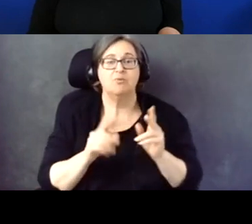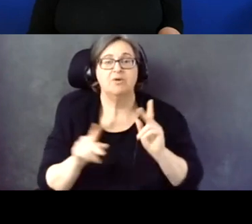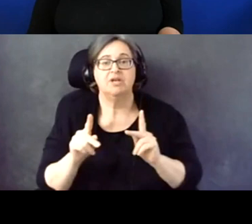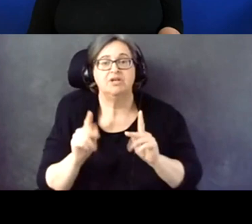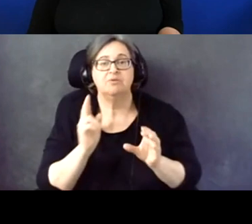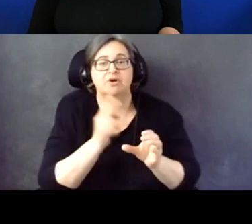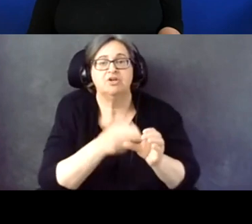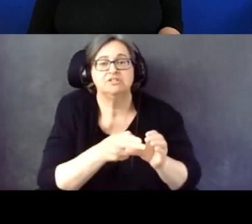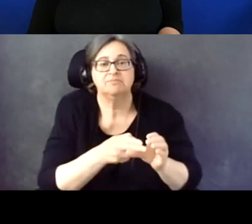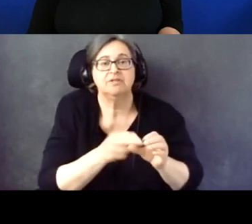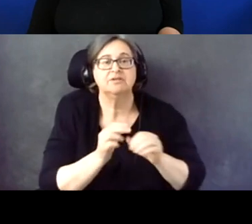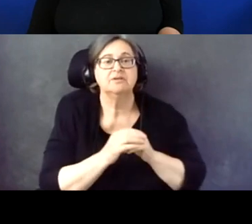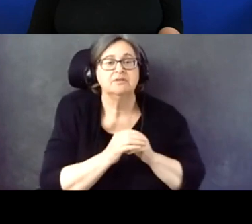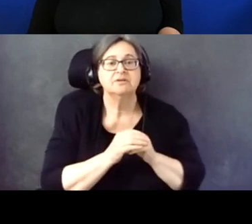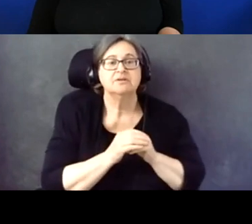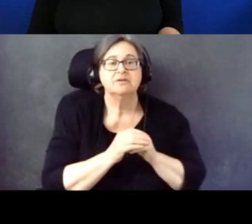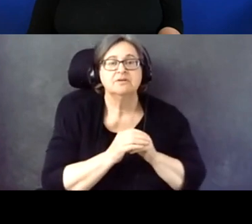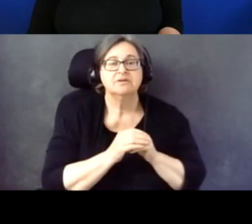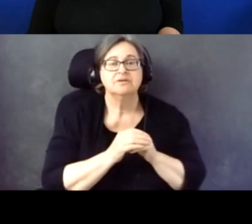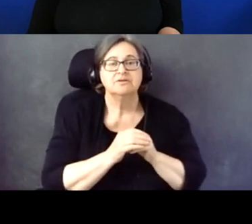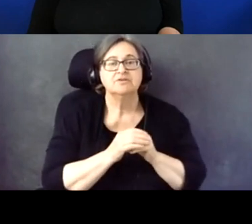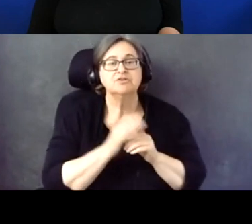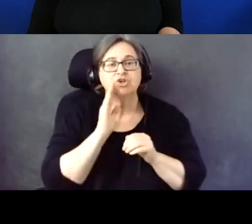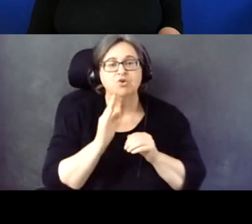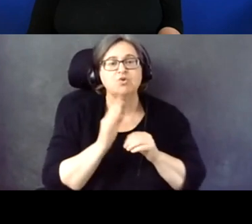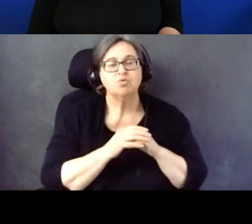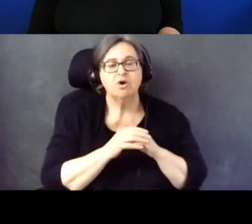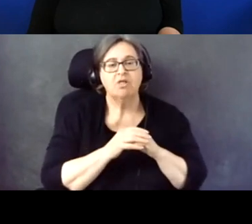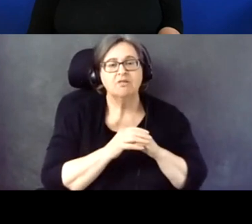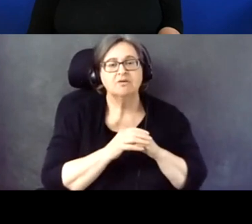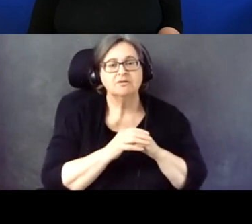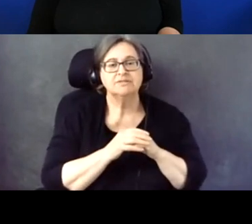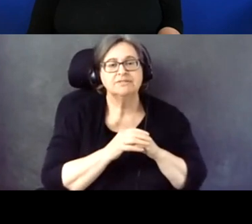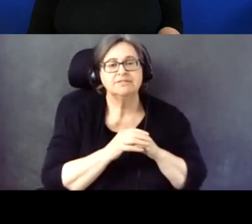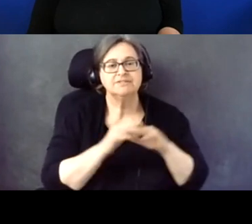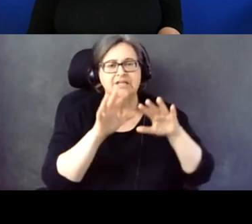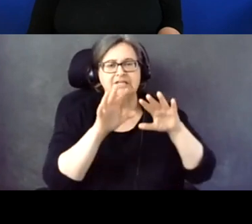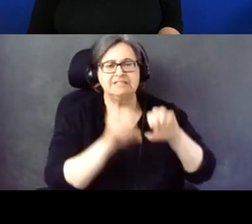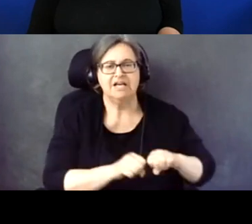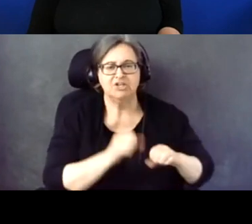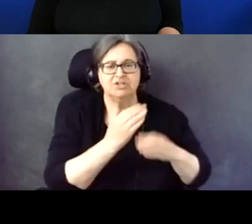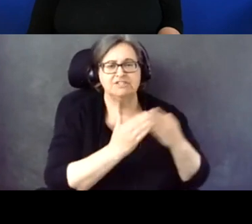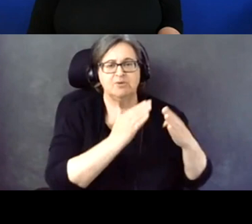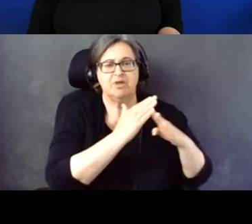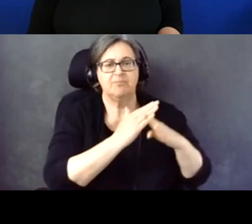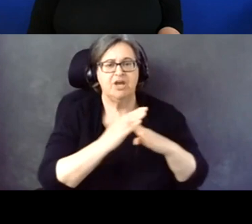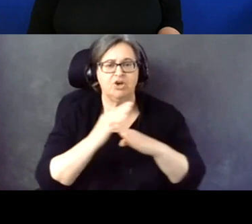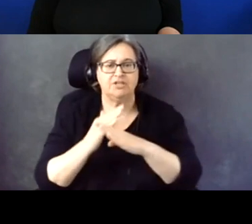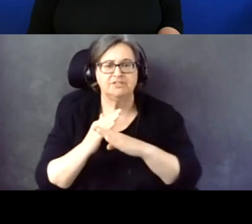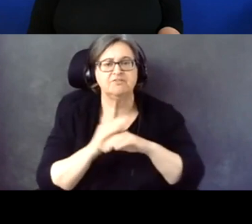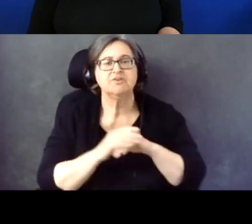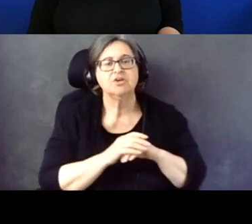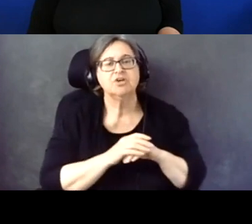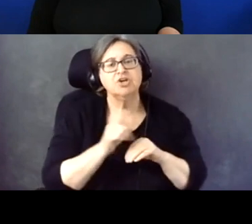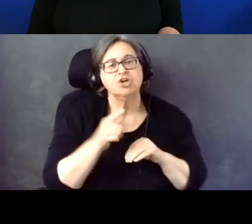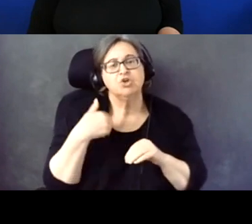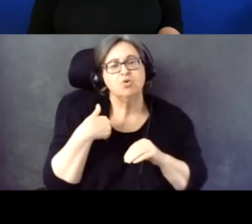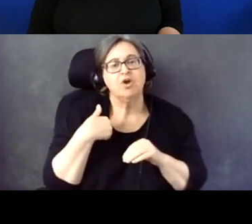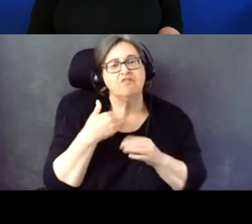going to knock down some of those barriers because, you know, you have the right to participate